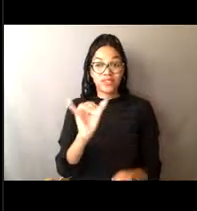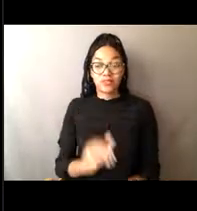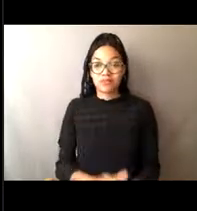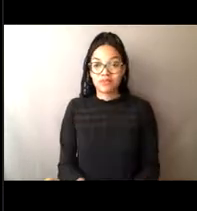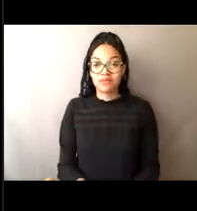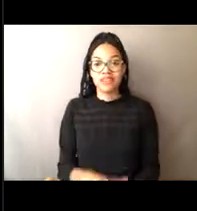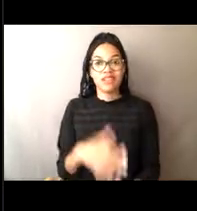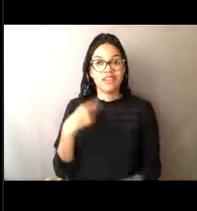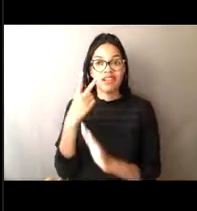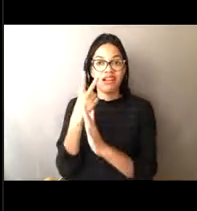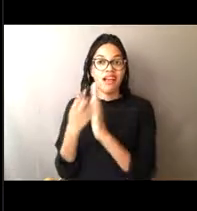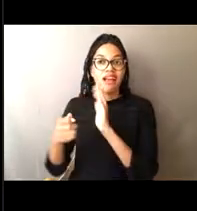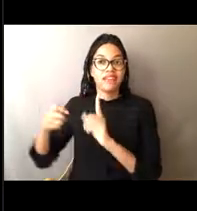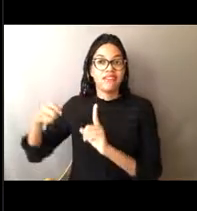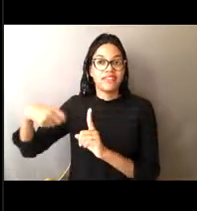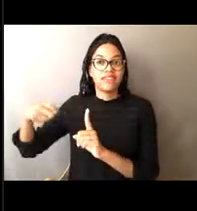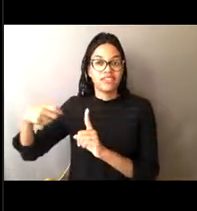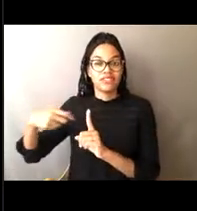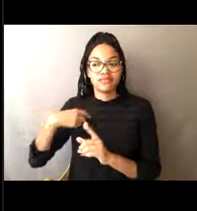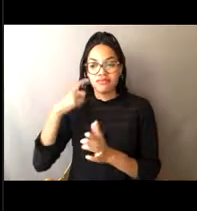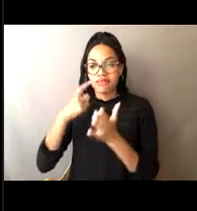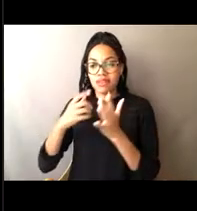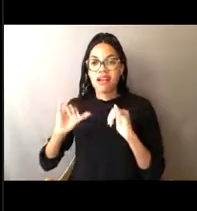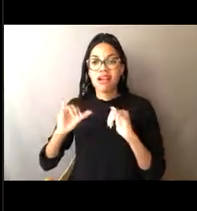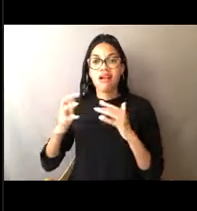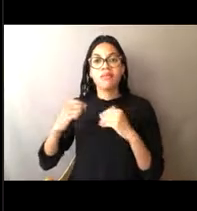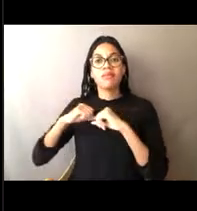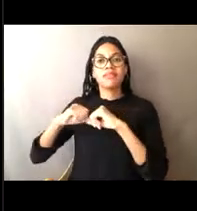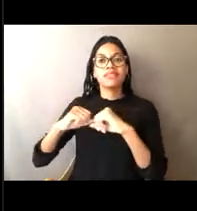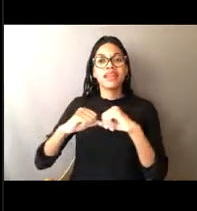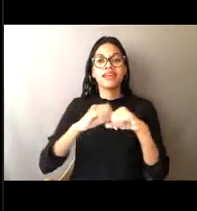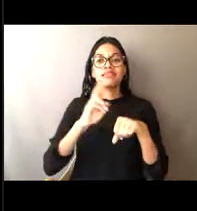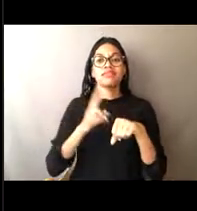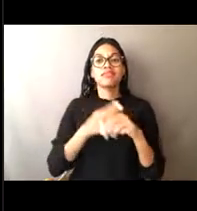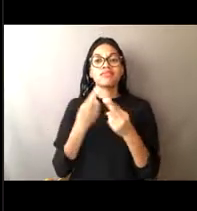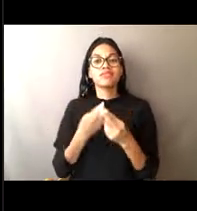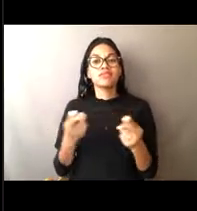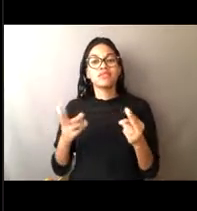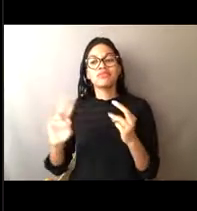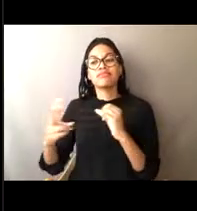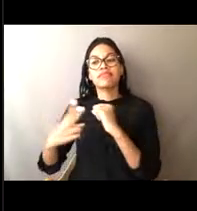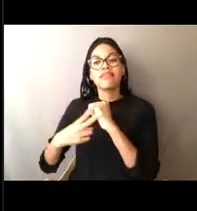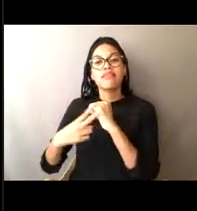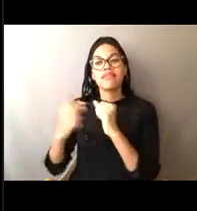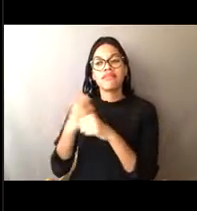I wanted to protect our natural resources and conserve 'em, or be a part of that.